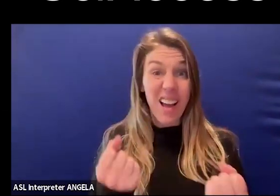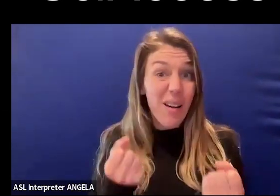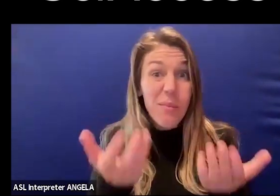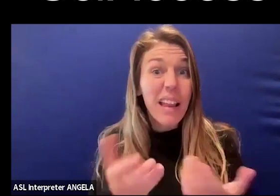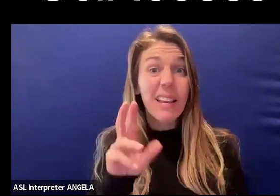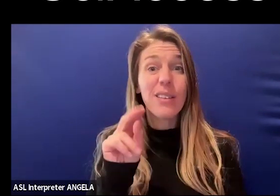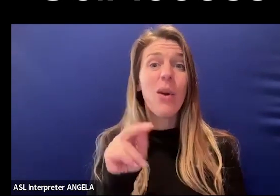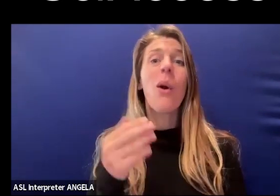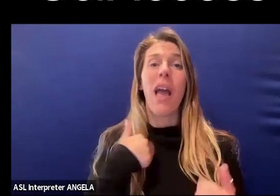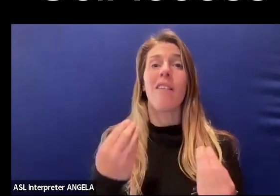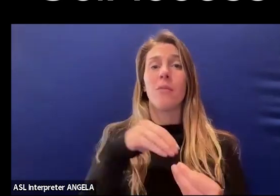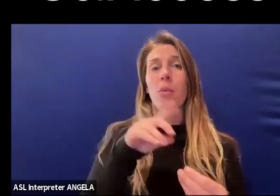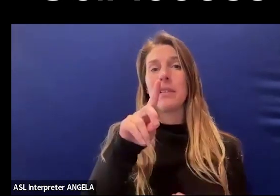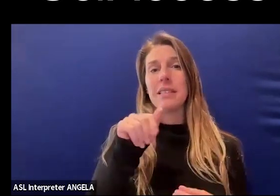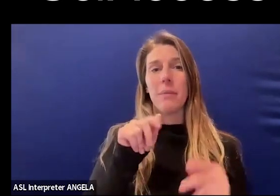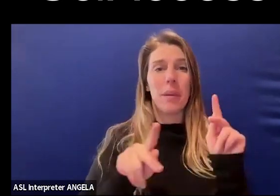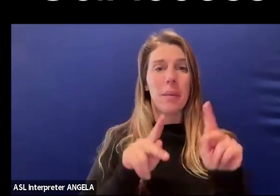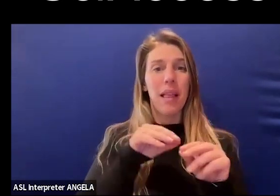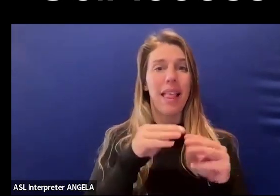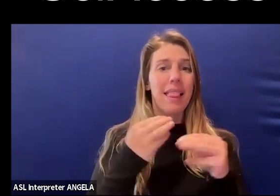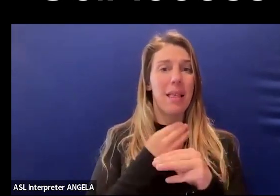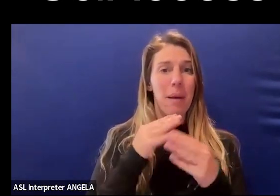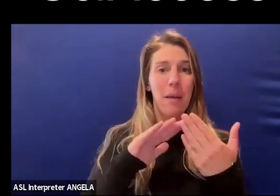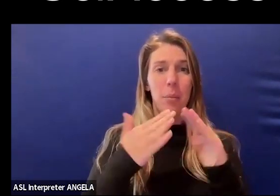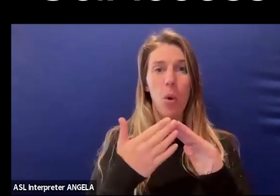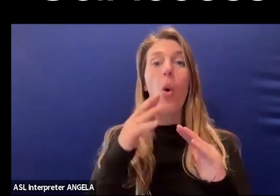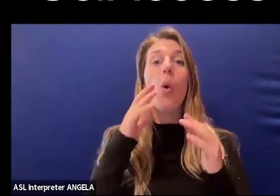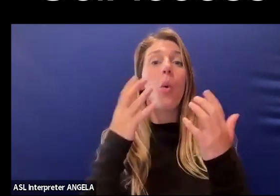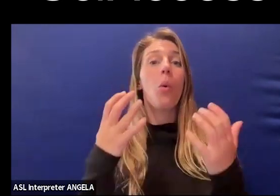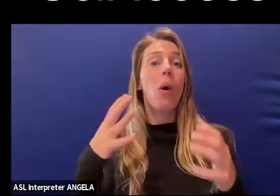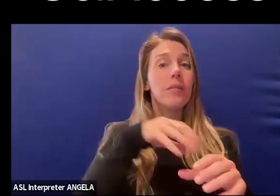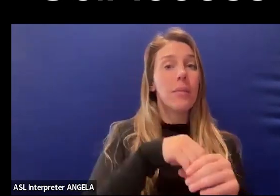There's a lot more disabled people that are either in the math community or would like to be in the math community.